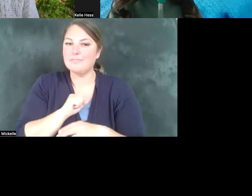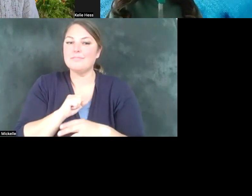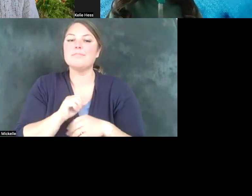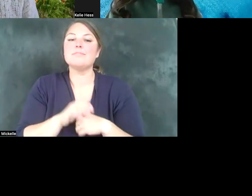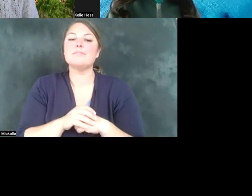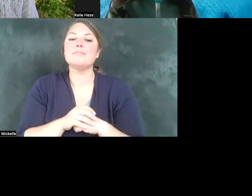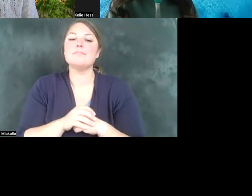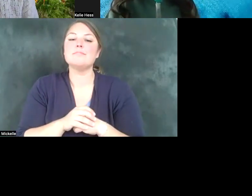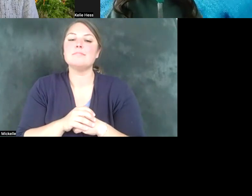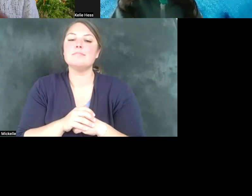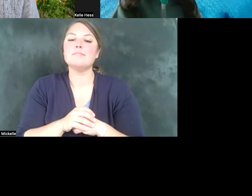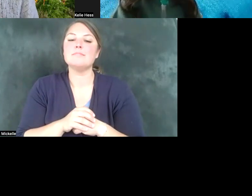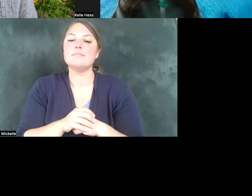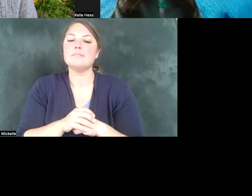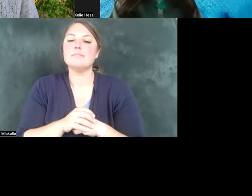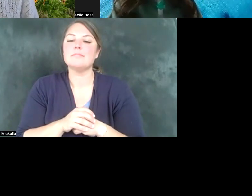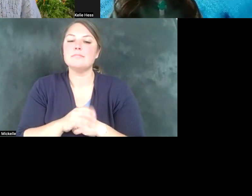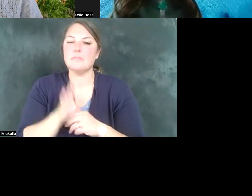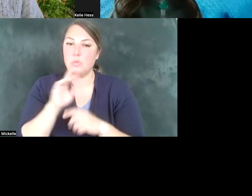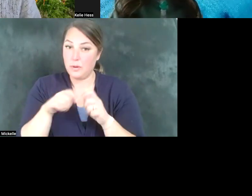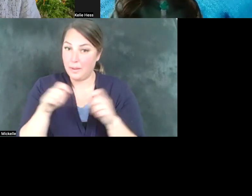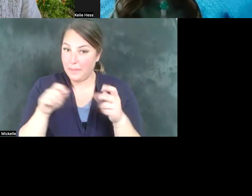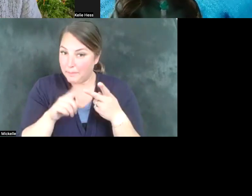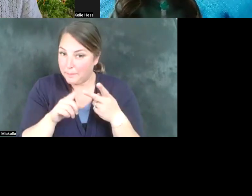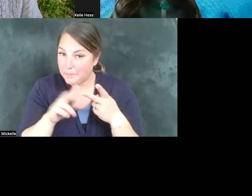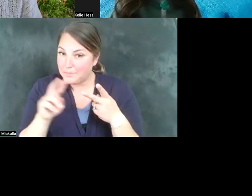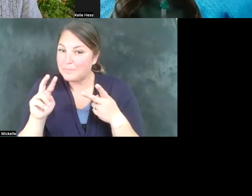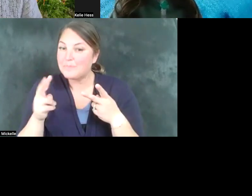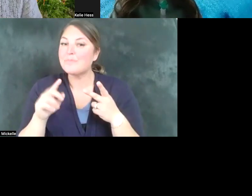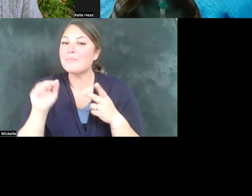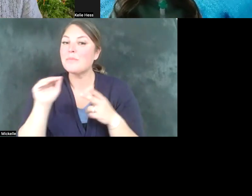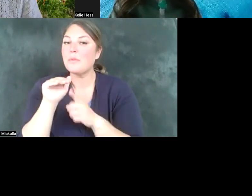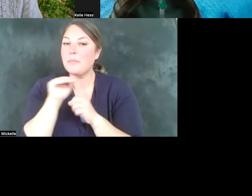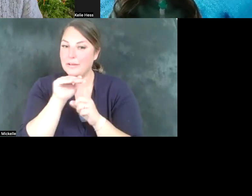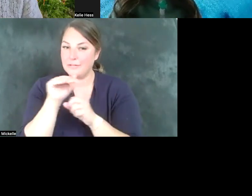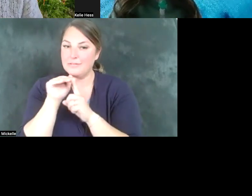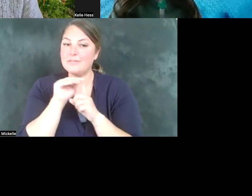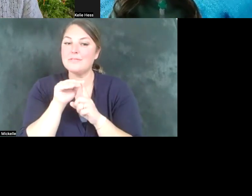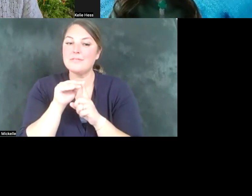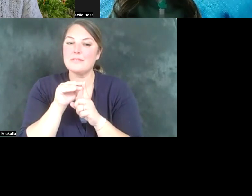wrap up with a reminder that the last day